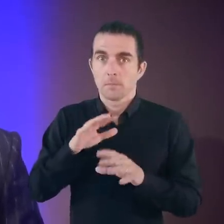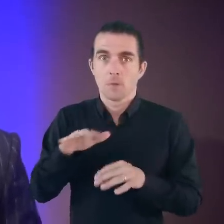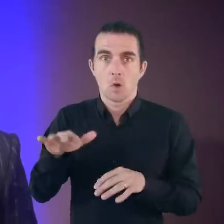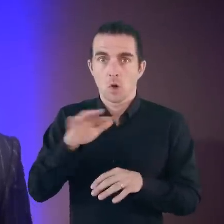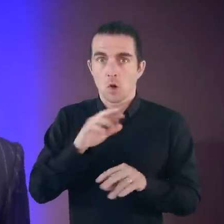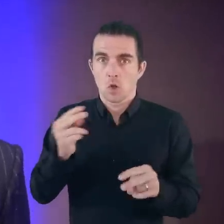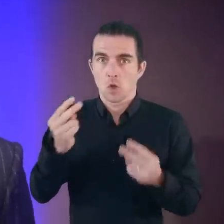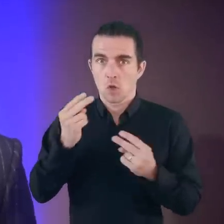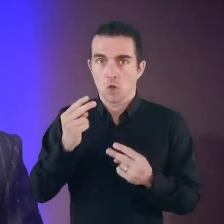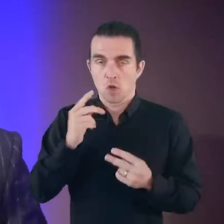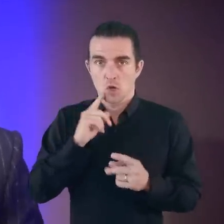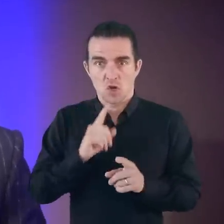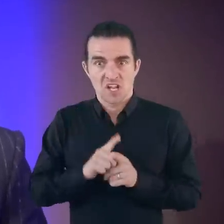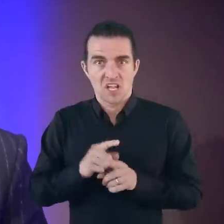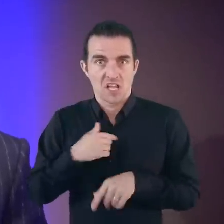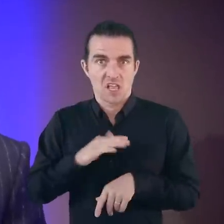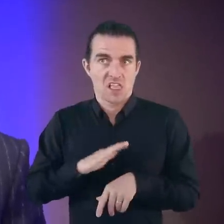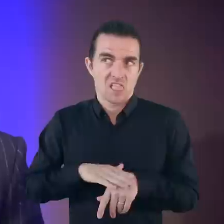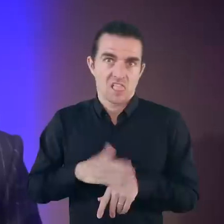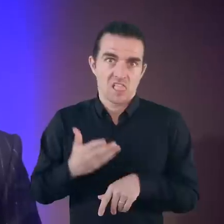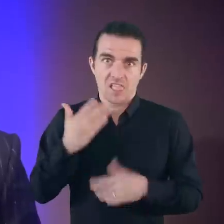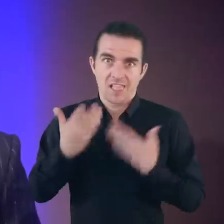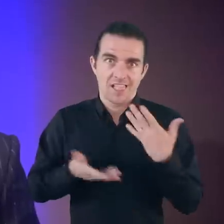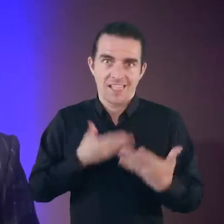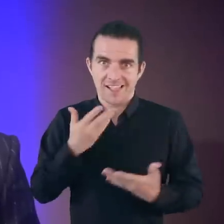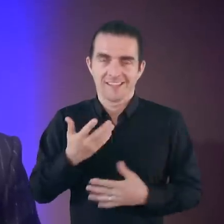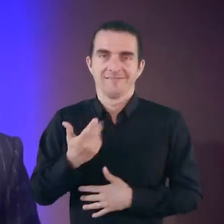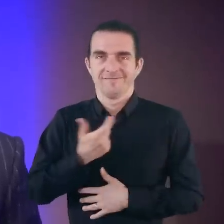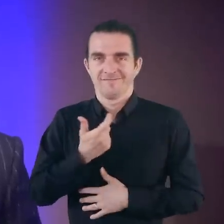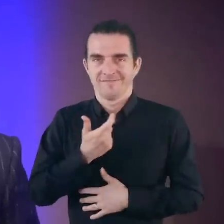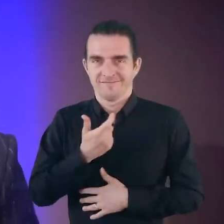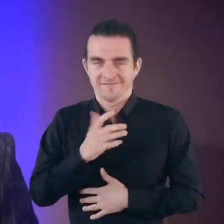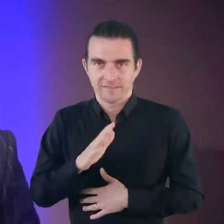And everyone’s always looking at me as if to say: “I’m gonna have to tell him,